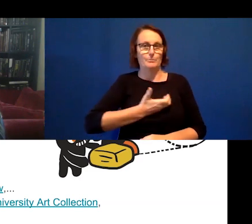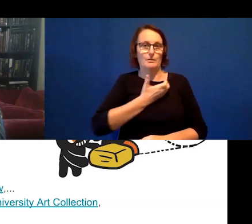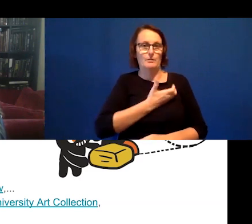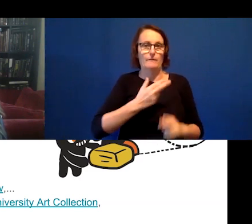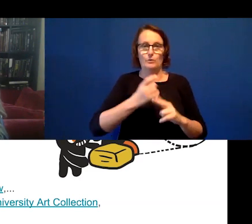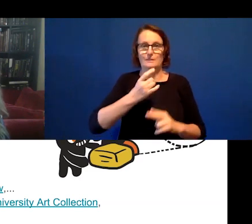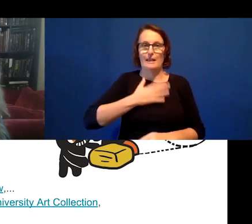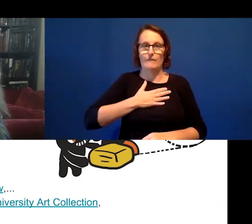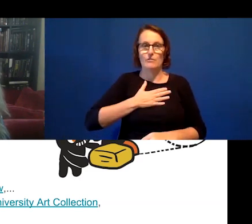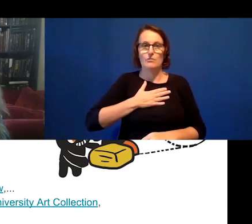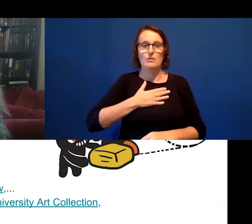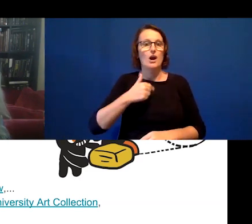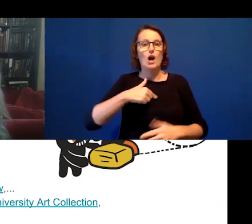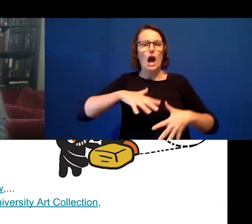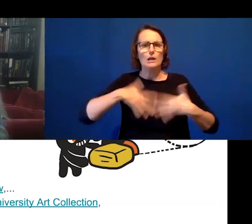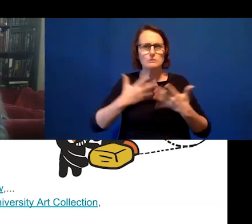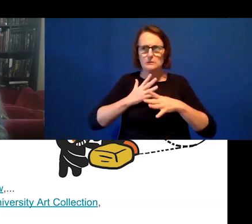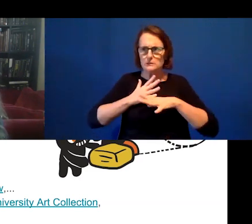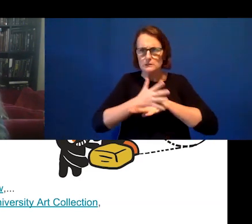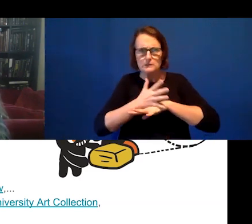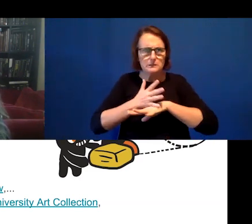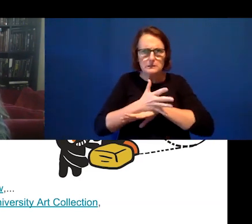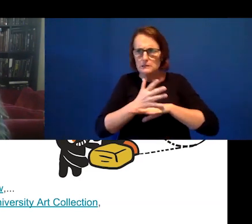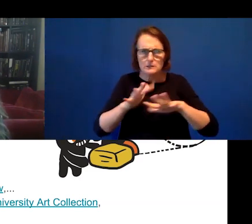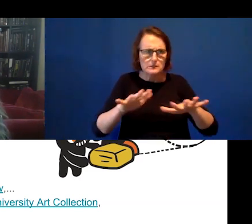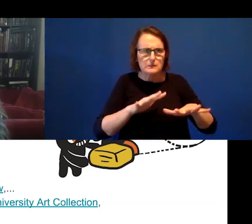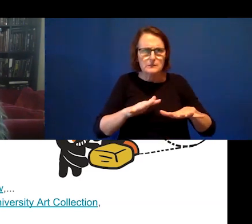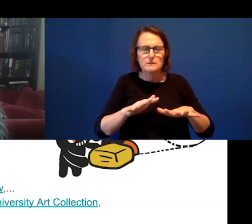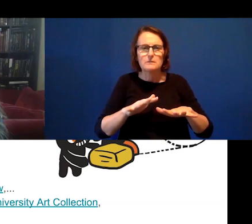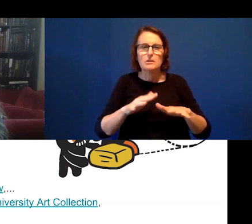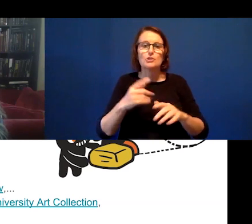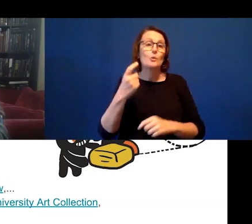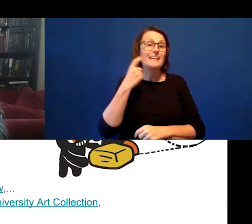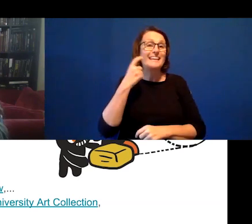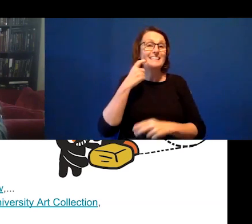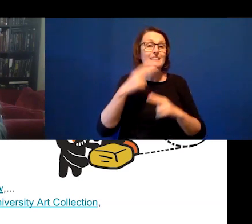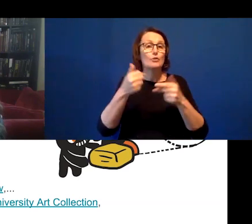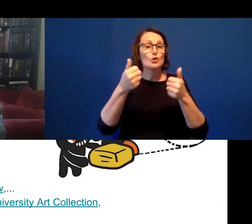energy produced to bring us closer. Ease of use wants you to feel the